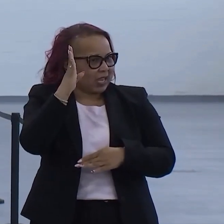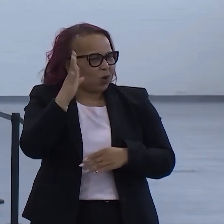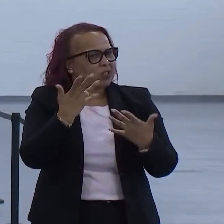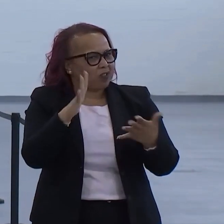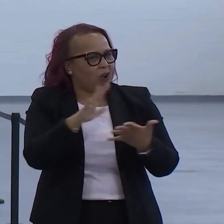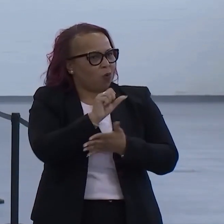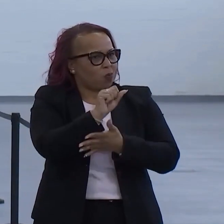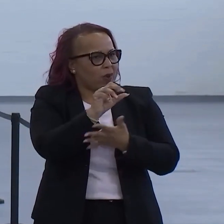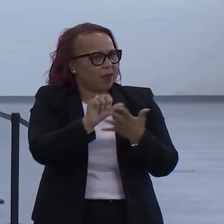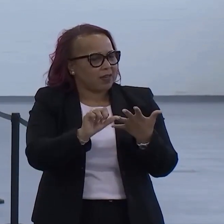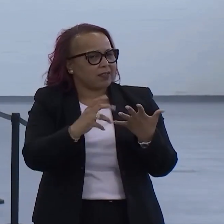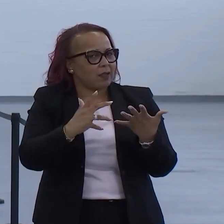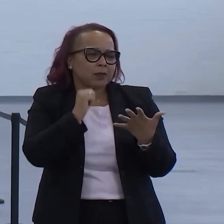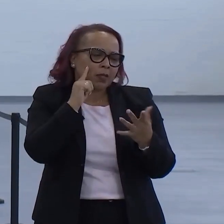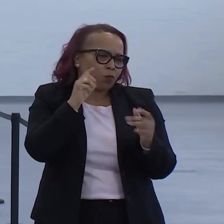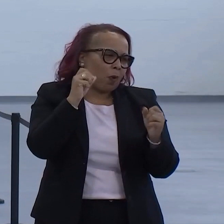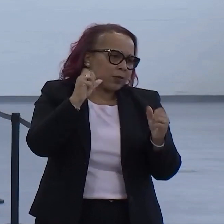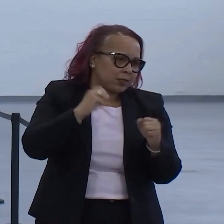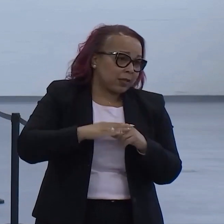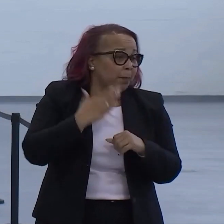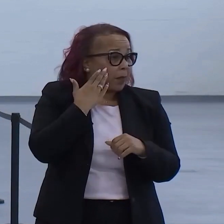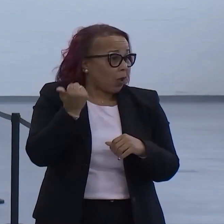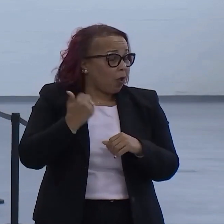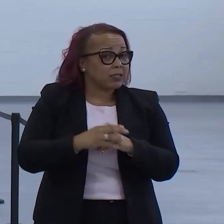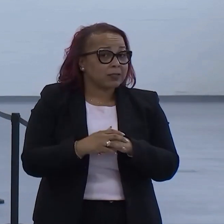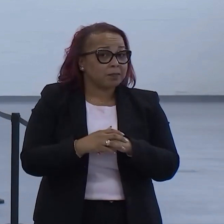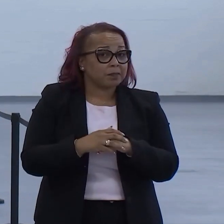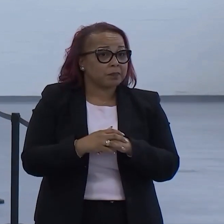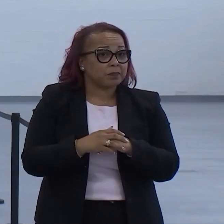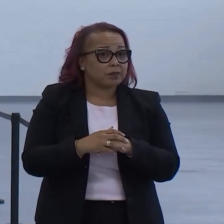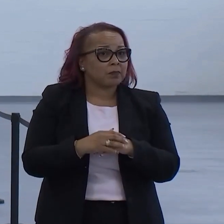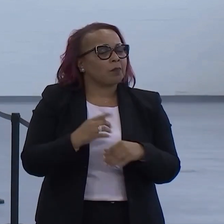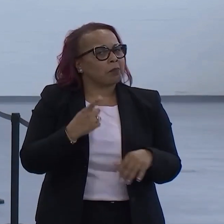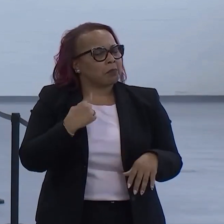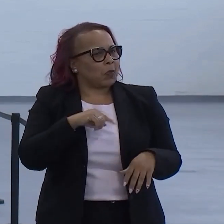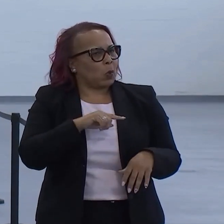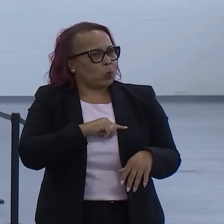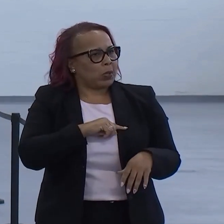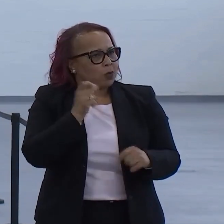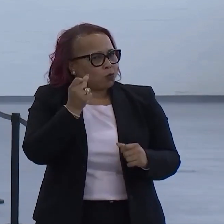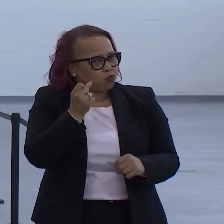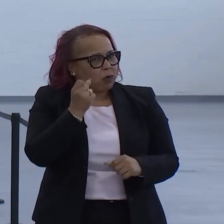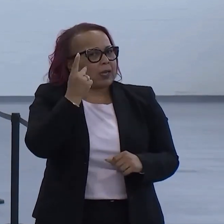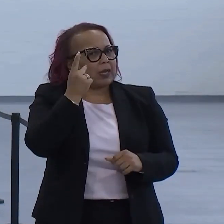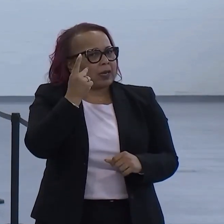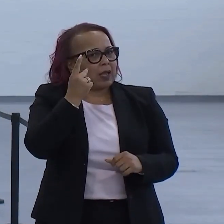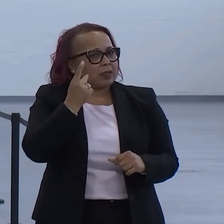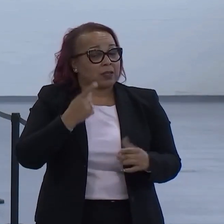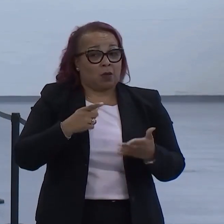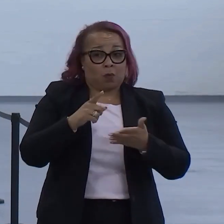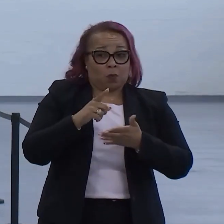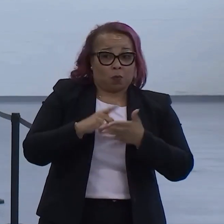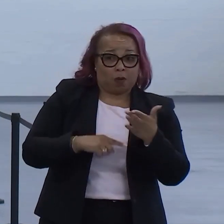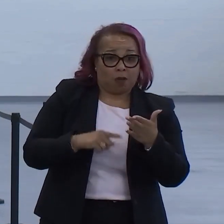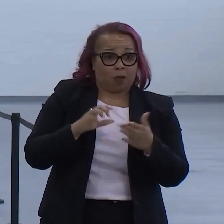And not surprisingly, because we recognize what the Shulman family and Eli's